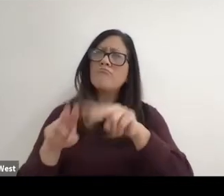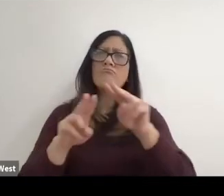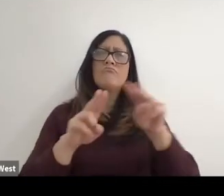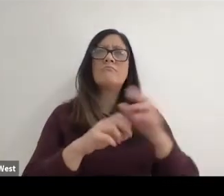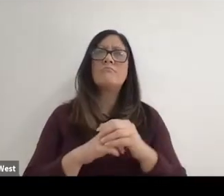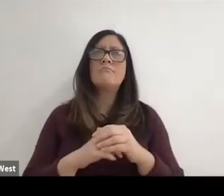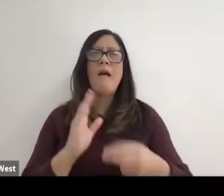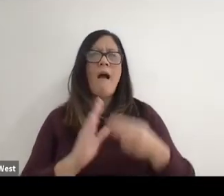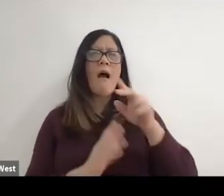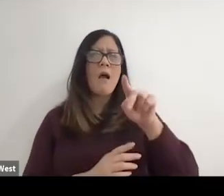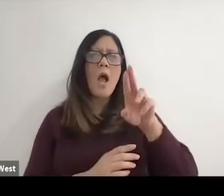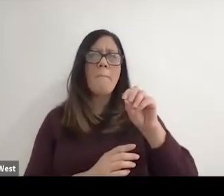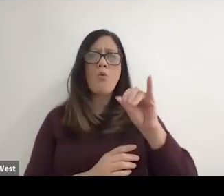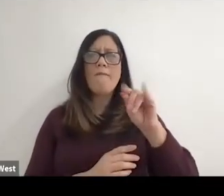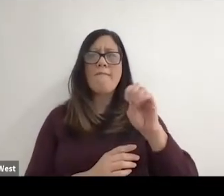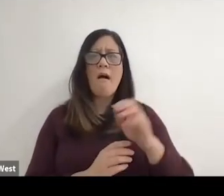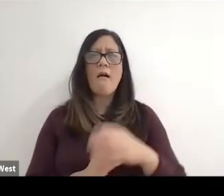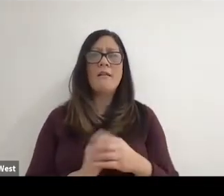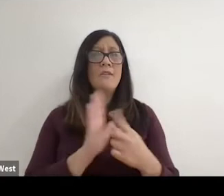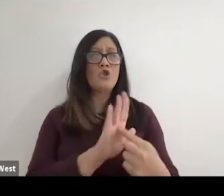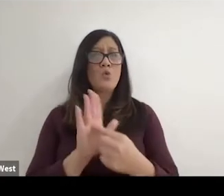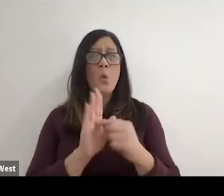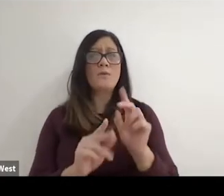profile athletes showing persons with